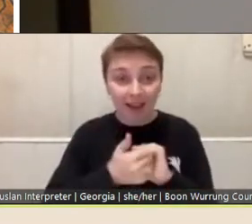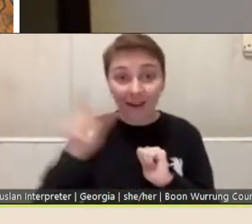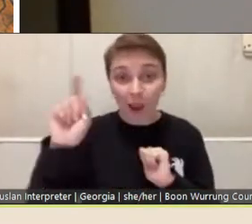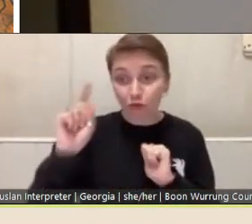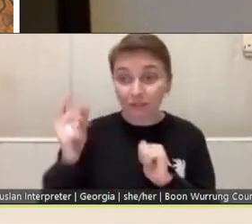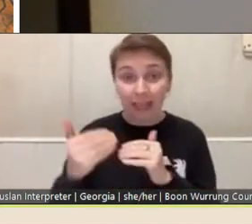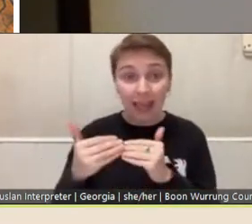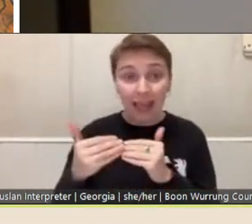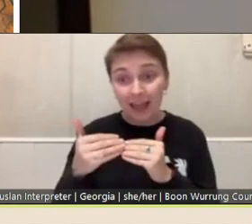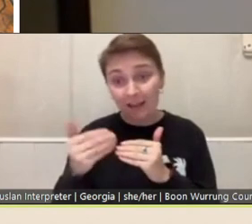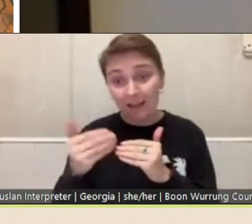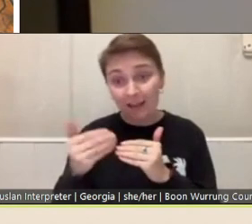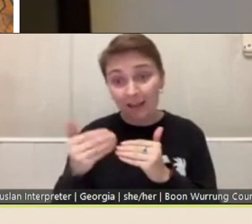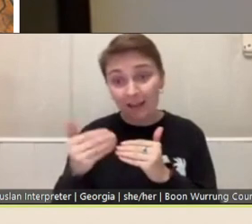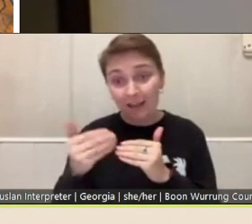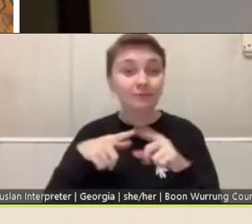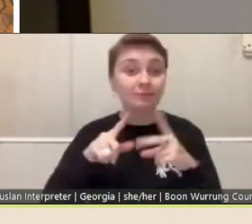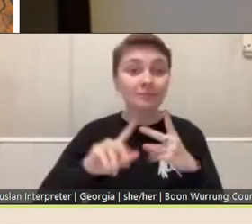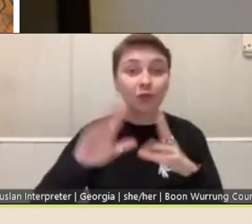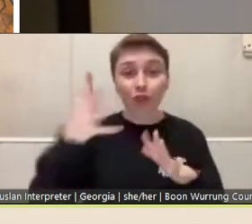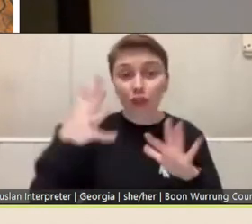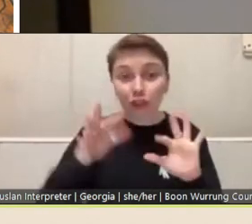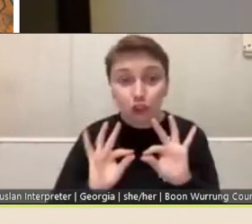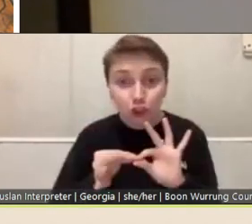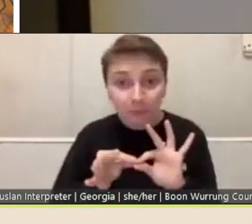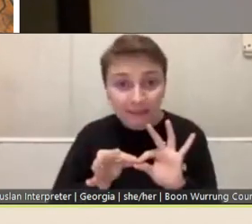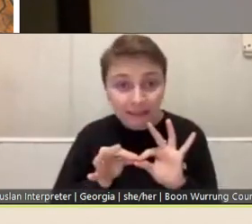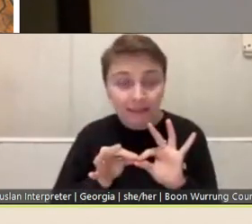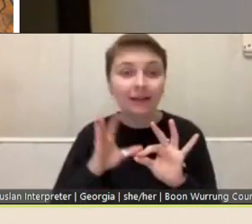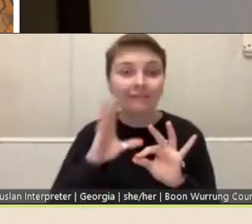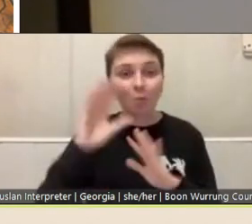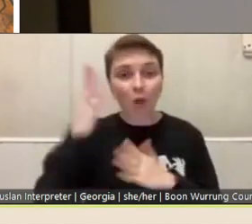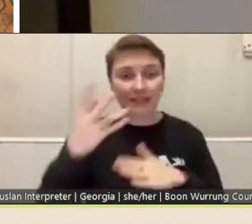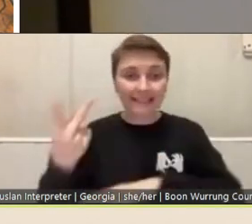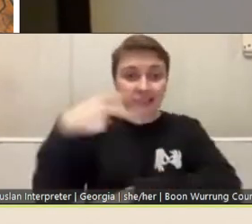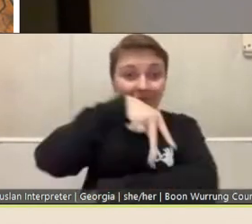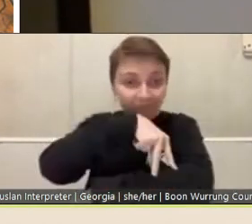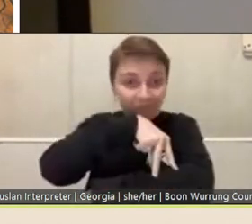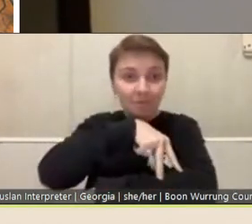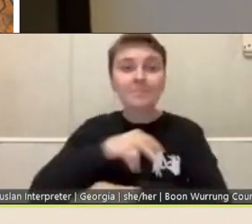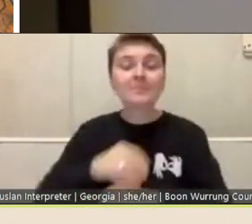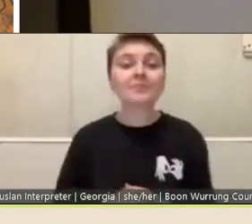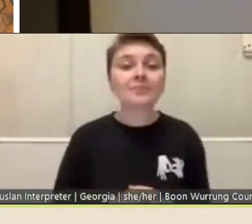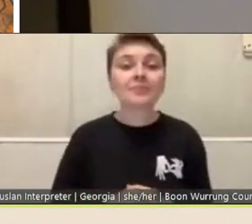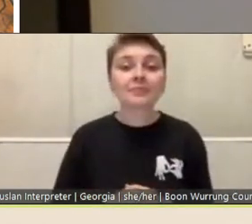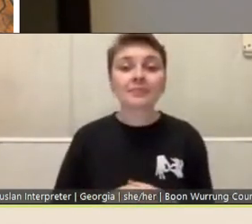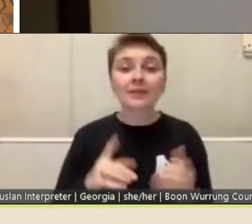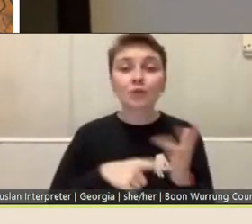to our Auslan interpreters from Auslan Stage Left, to selection panelists and most importantly